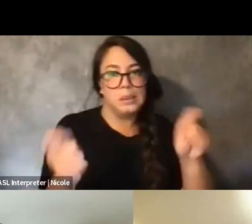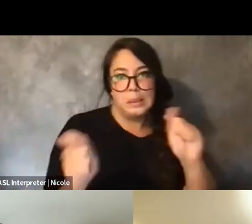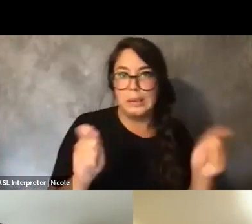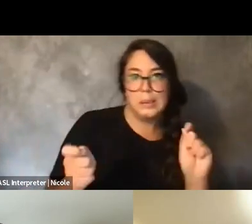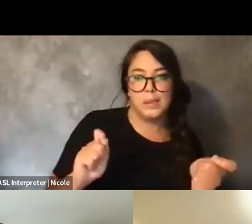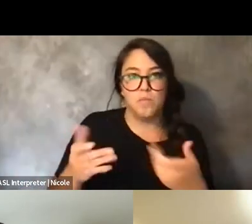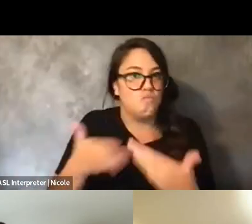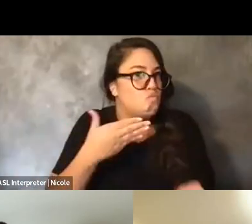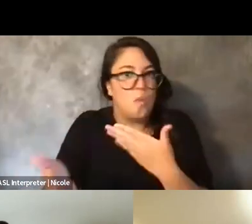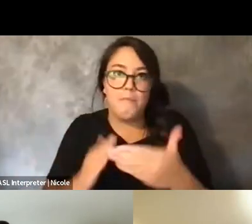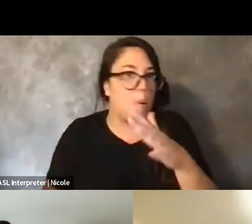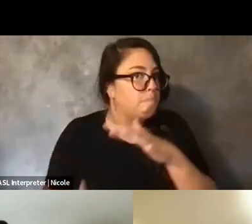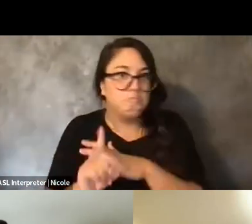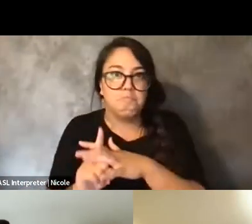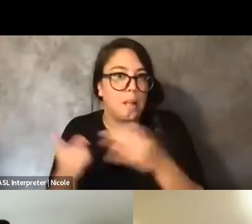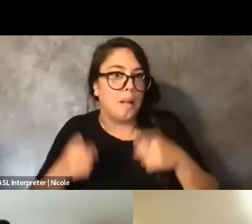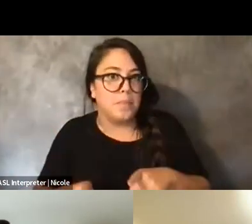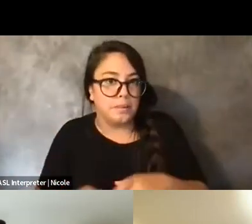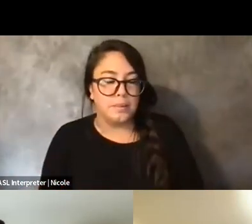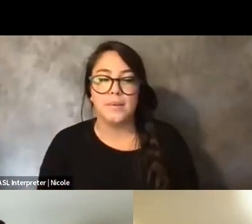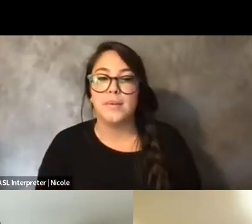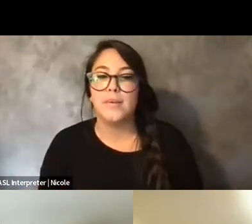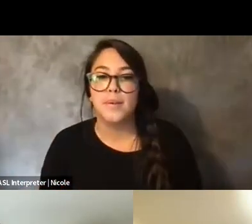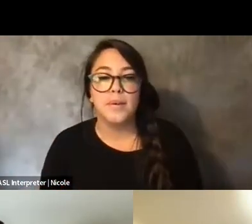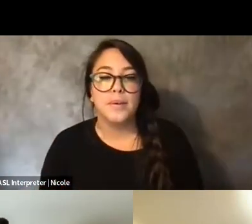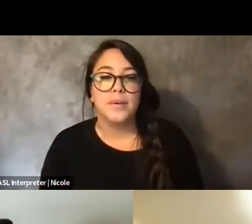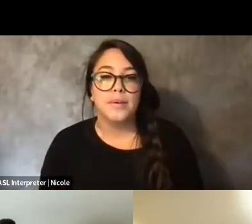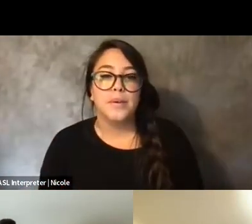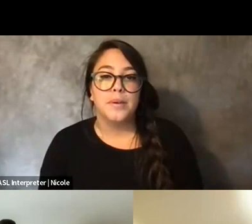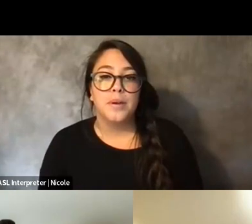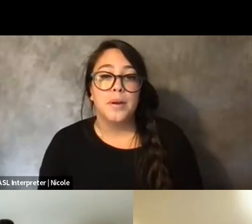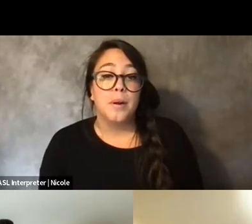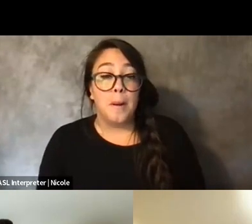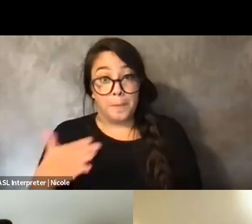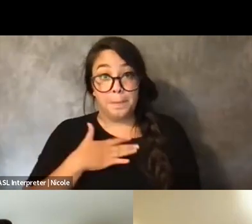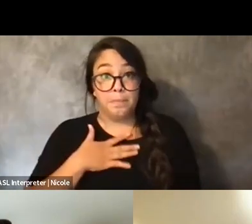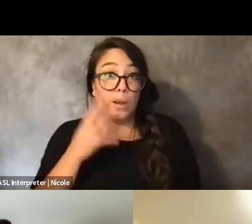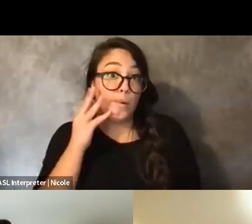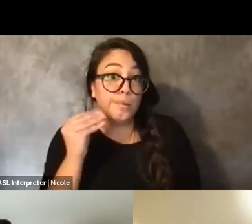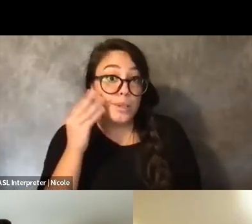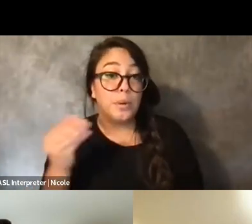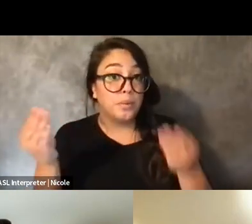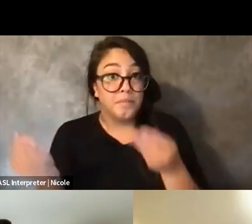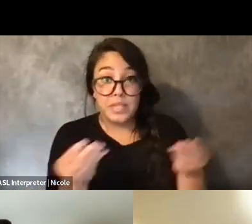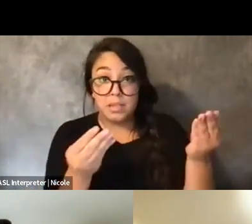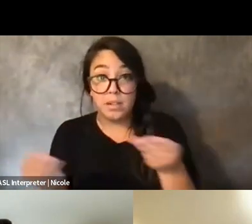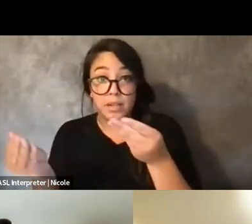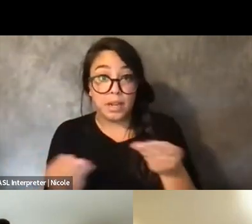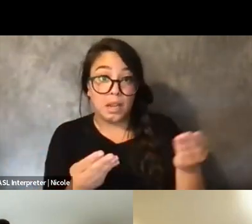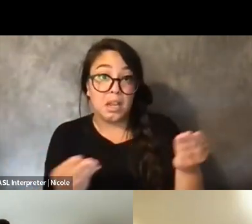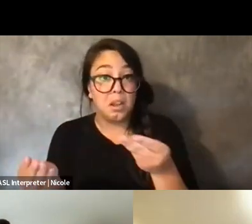And I found from my experience facilitating that, like, just giving --